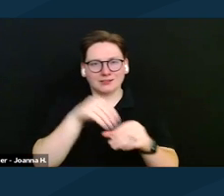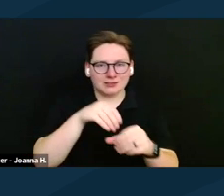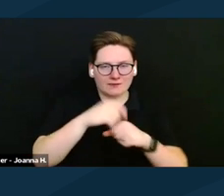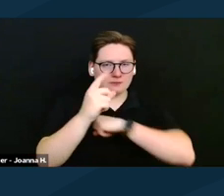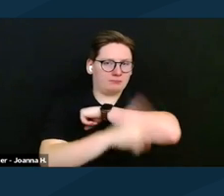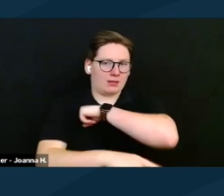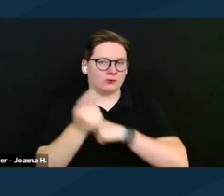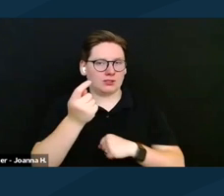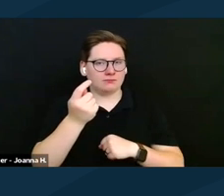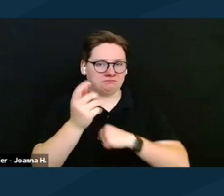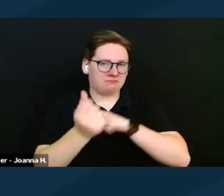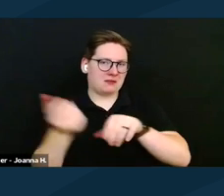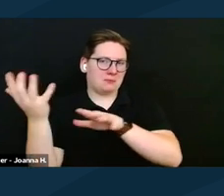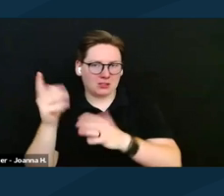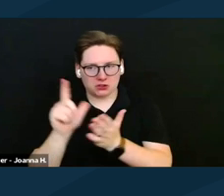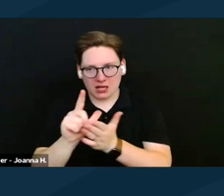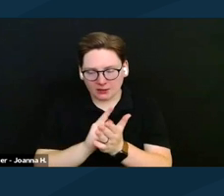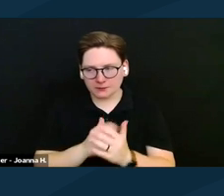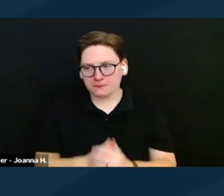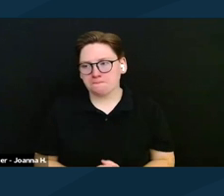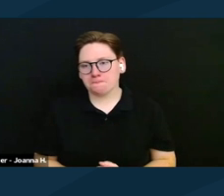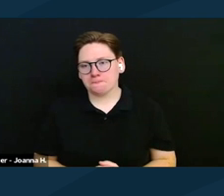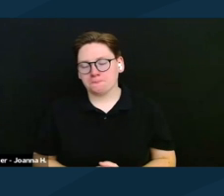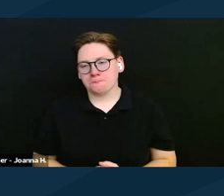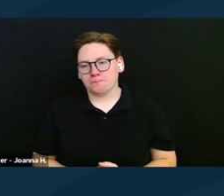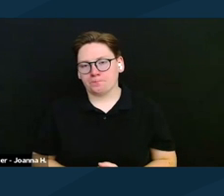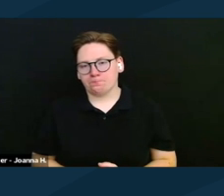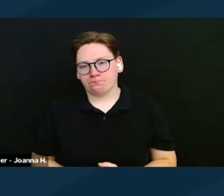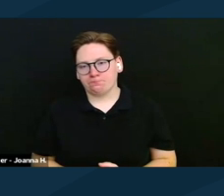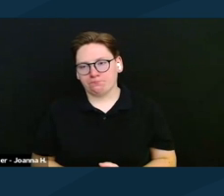And we'll be working together with advocates